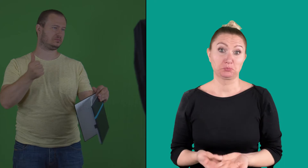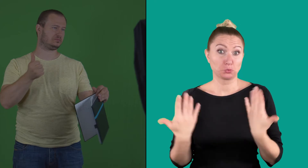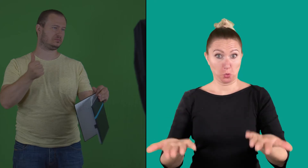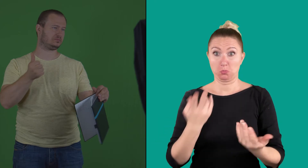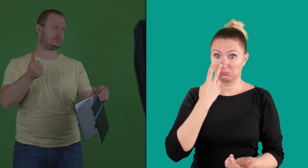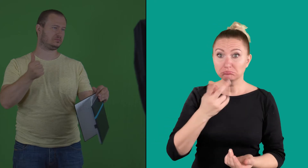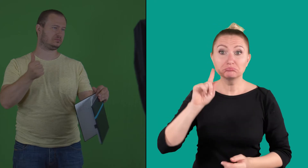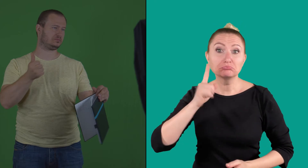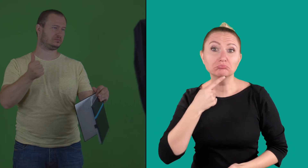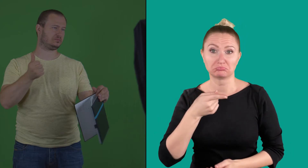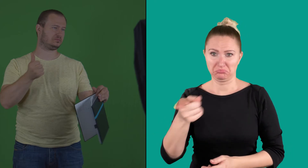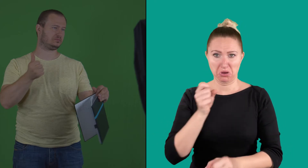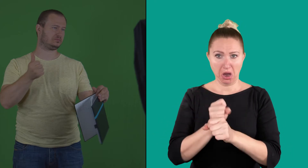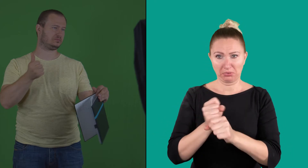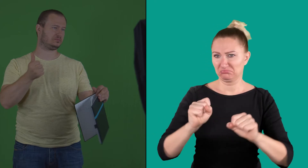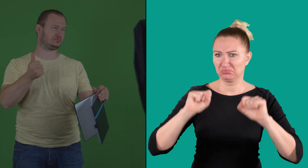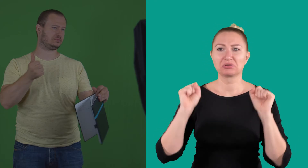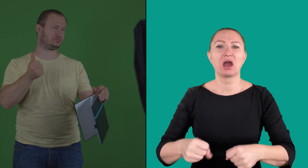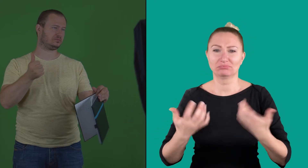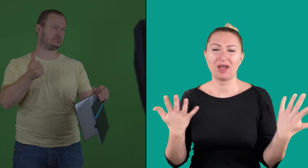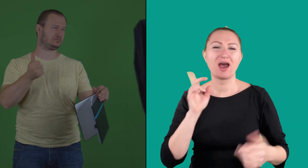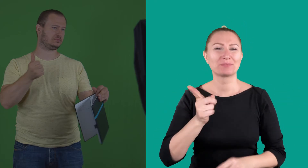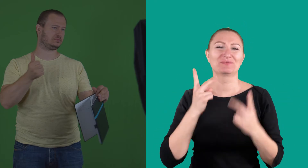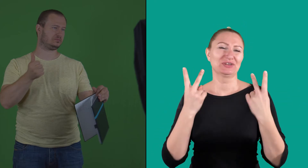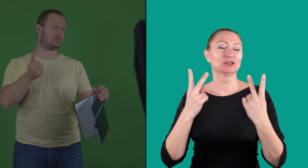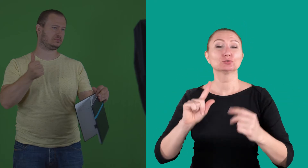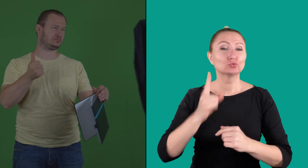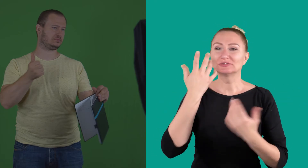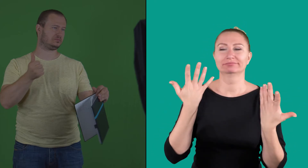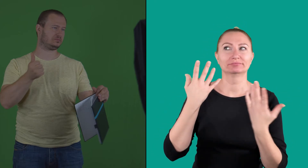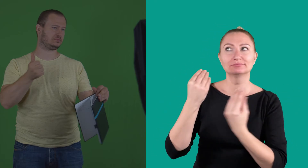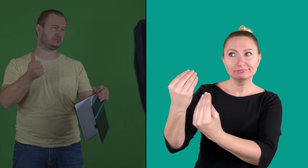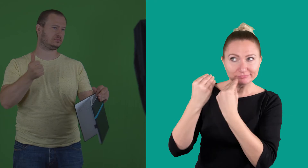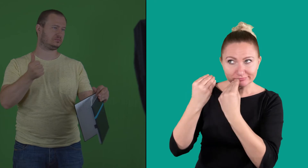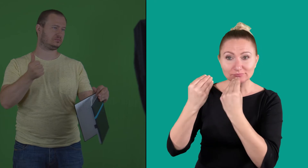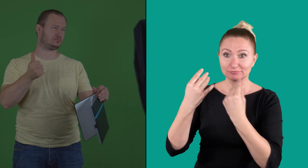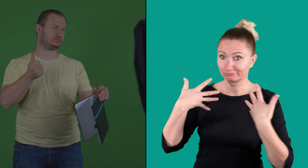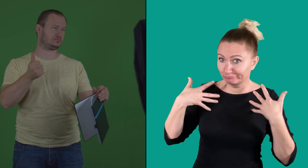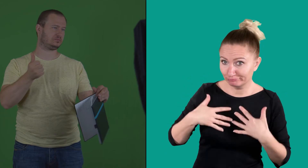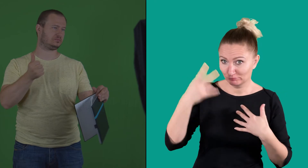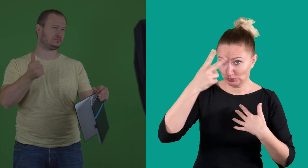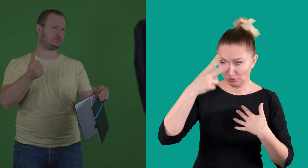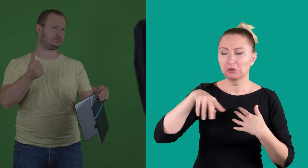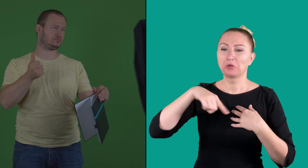You see, the deaf can do this work. But first, someone taught Roman that,